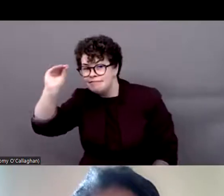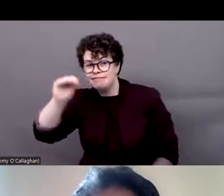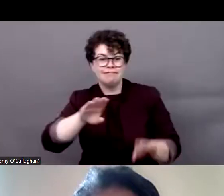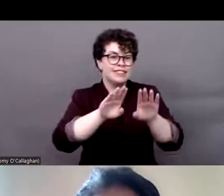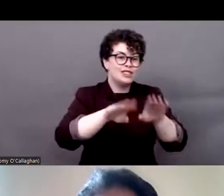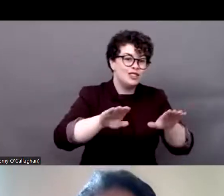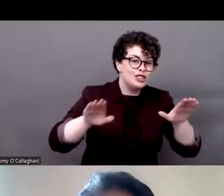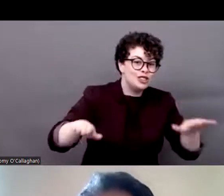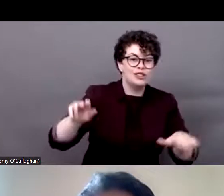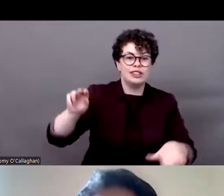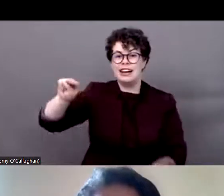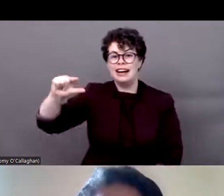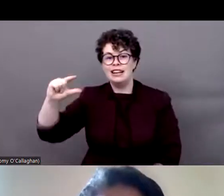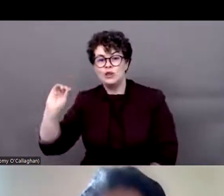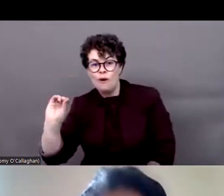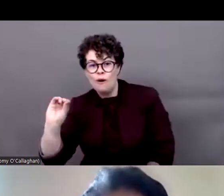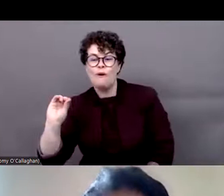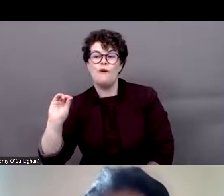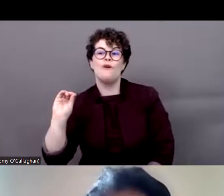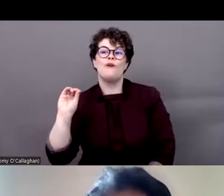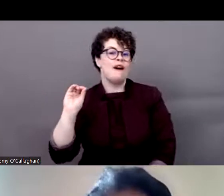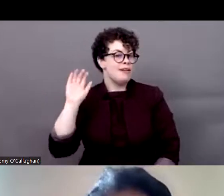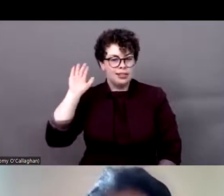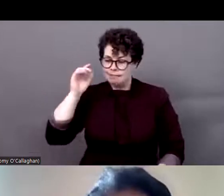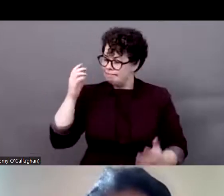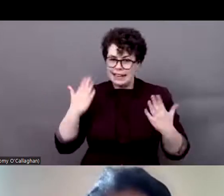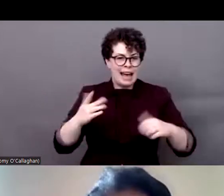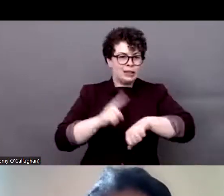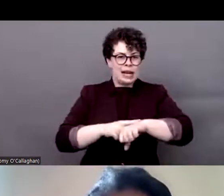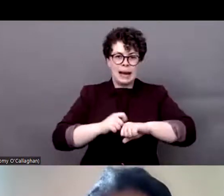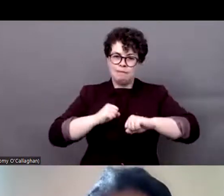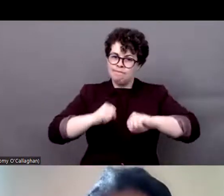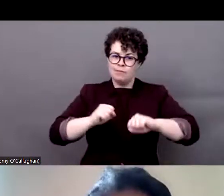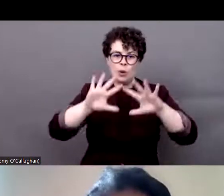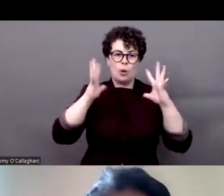children, civil society, let's join hands and change the whole world. Be blessed. Thank you very much.